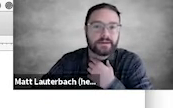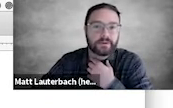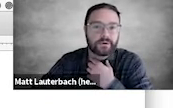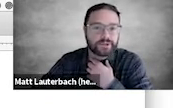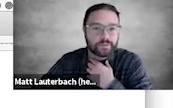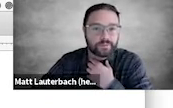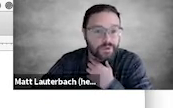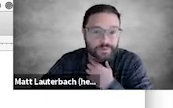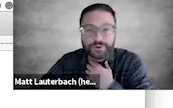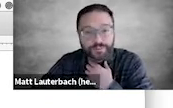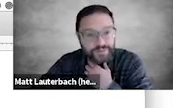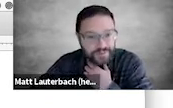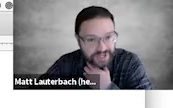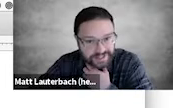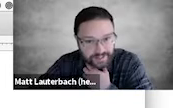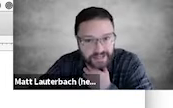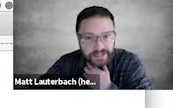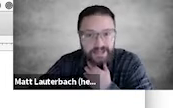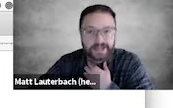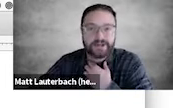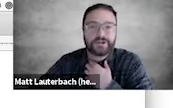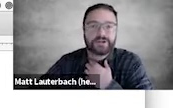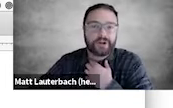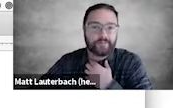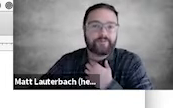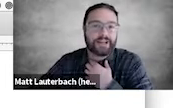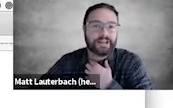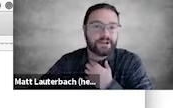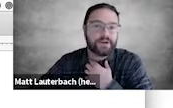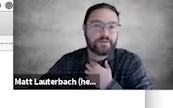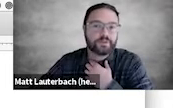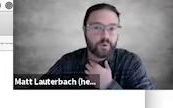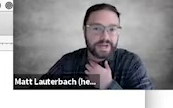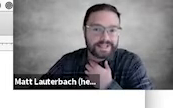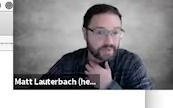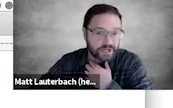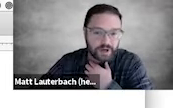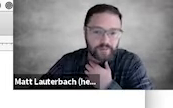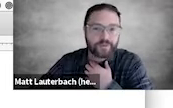Orchestra resumes majestic melody. Sharp violin notes, booming timpani drum.